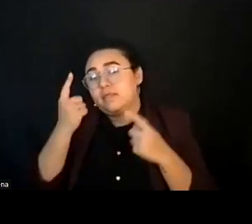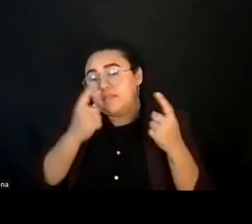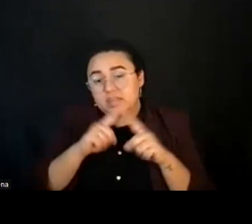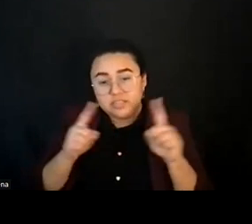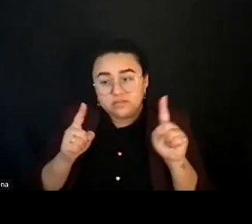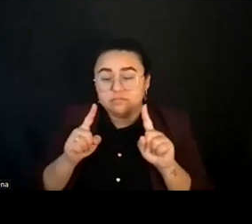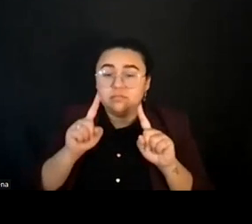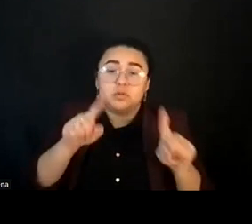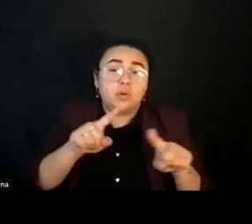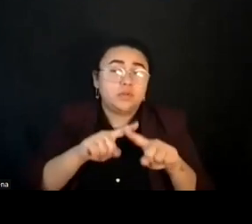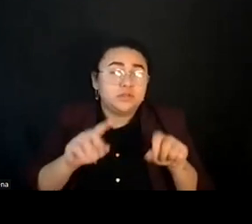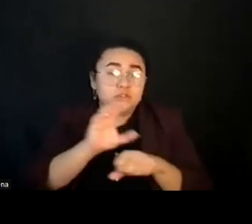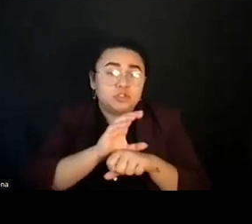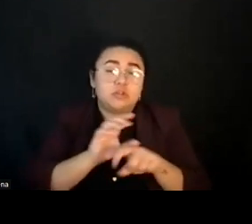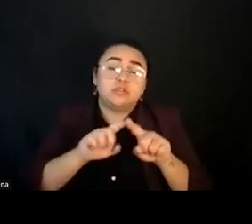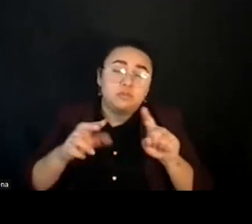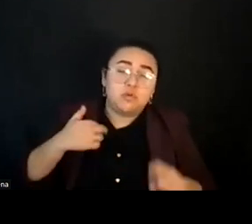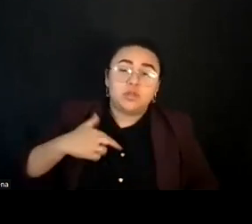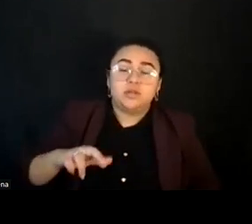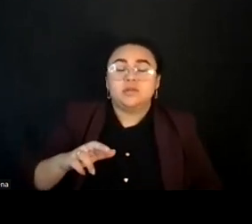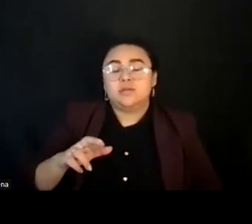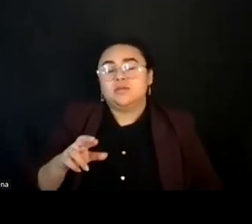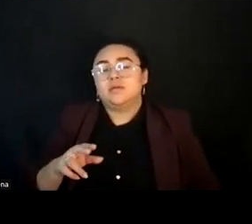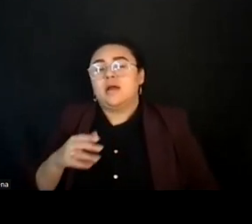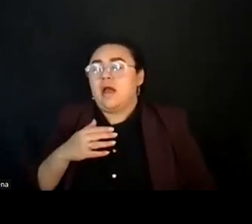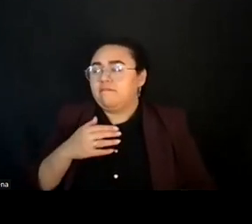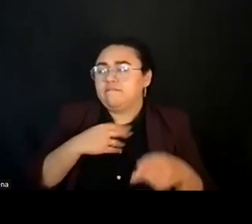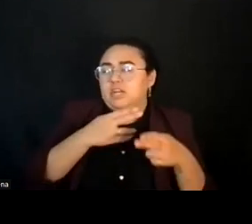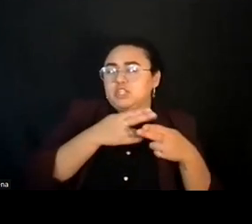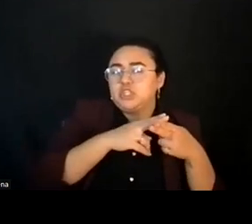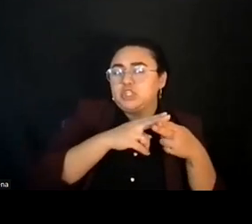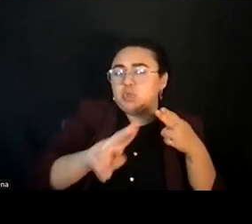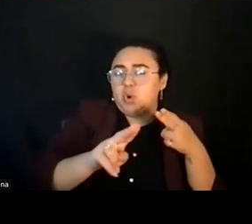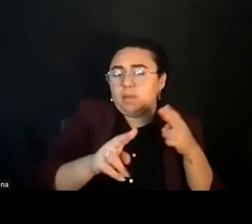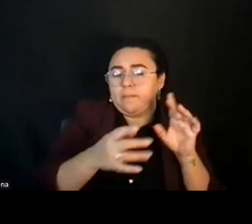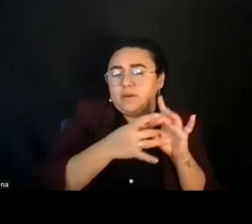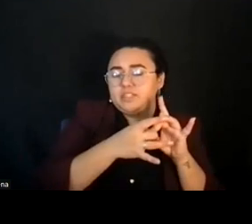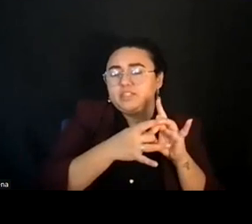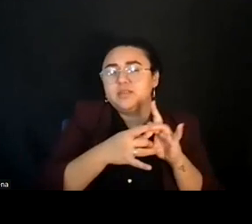So short bridges have people who are really close together, but there's some fight, maybe